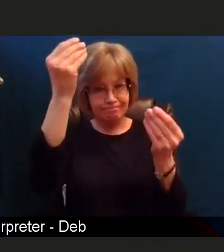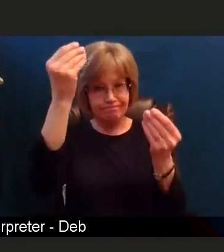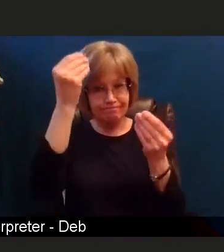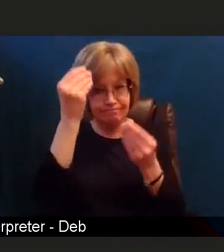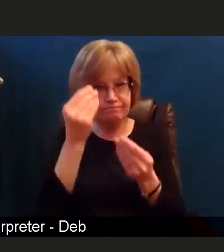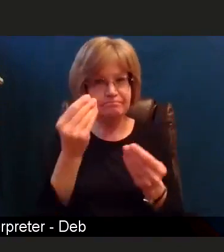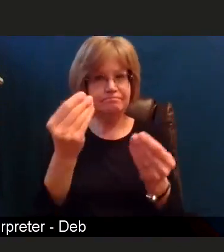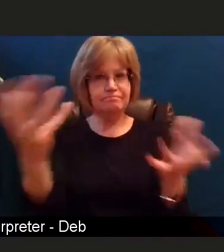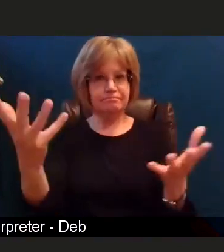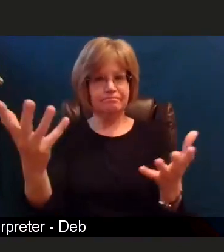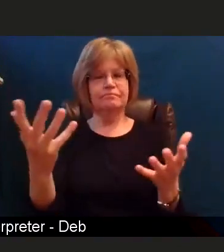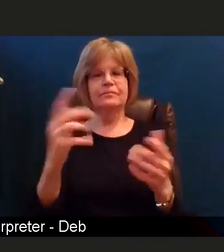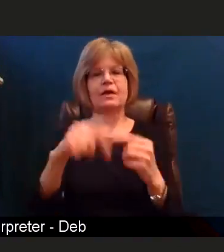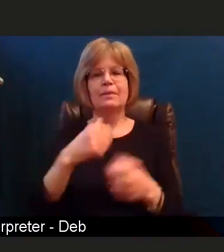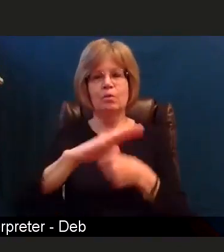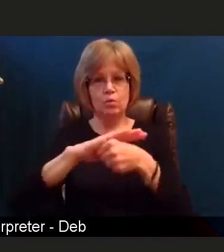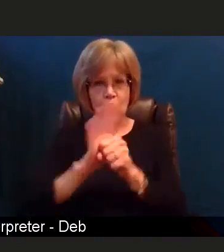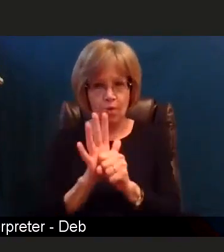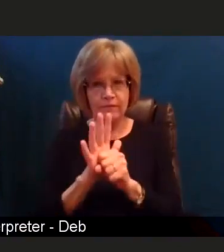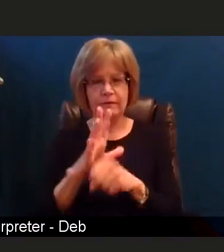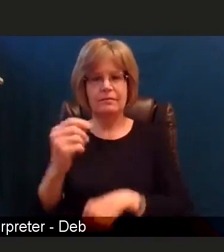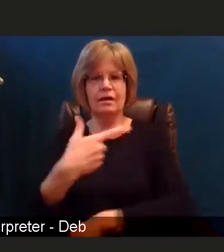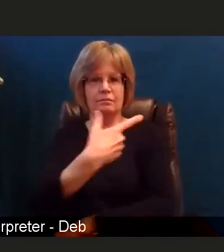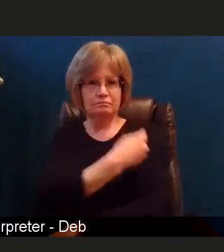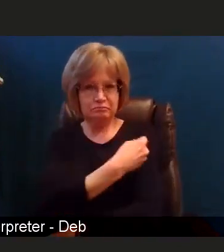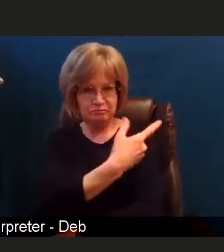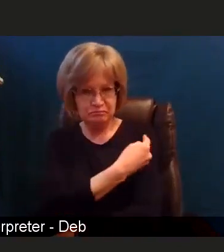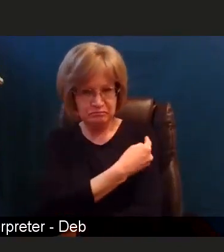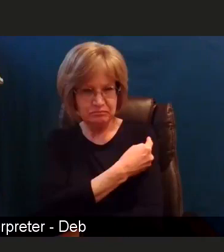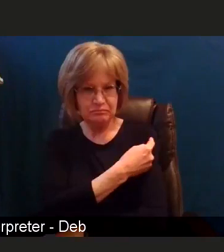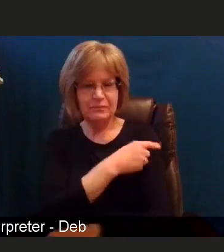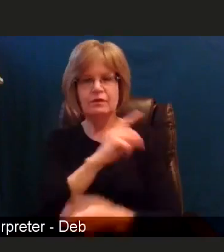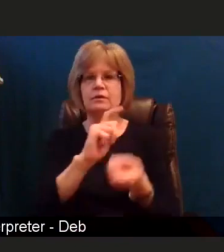about COVID and the vaccine changes so fast